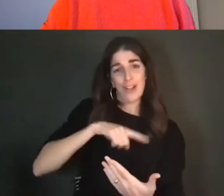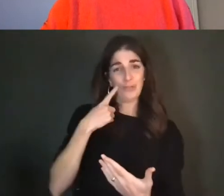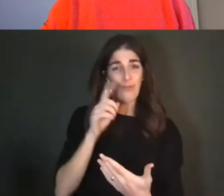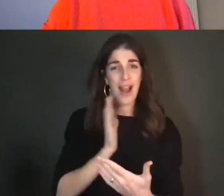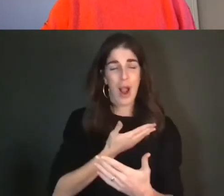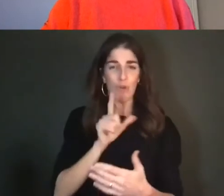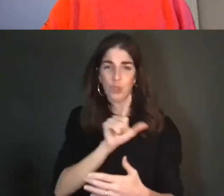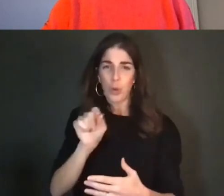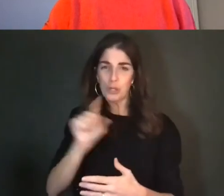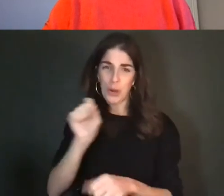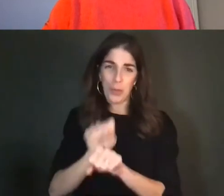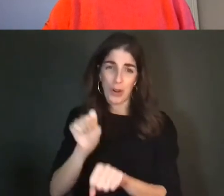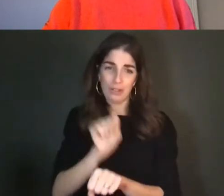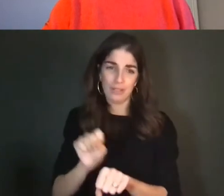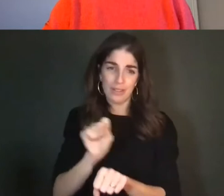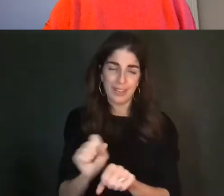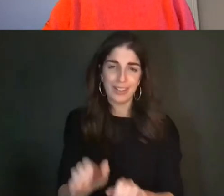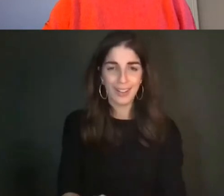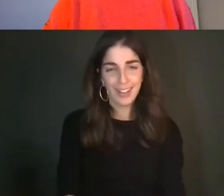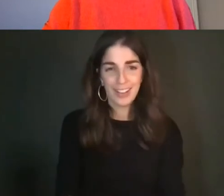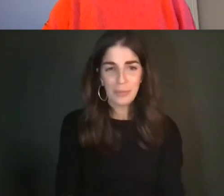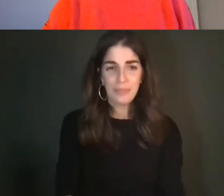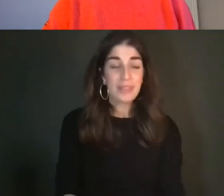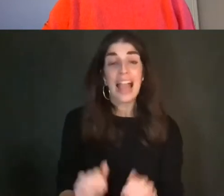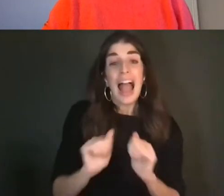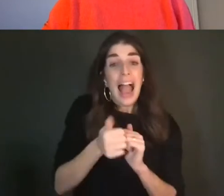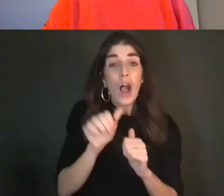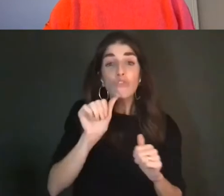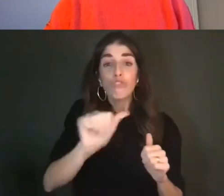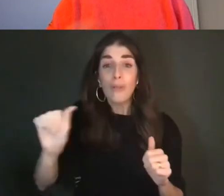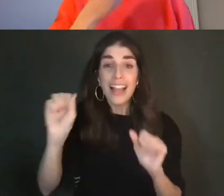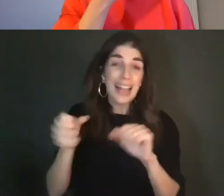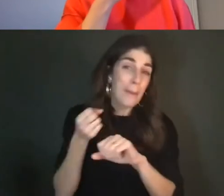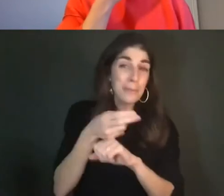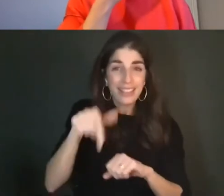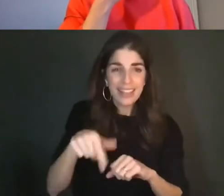and the only way I can imagine the AAA topping this would be if they sent knitted items made